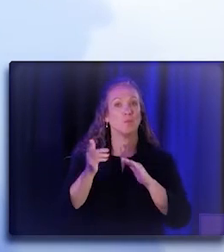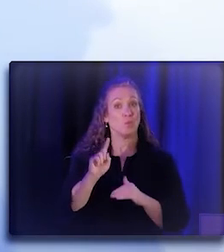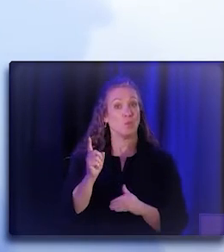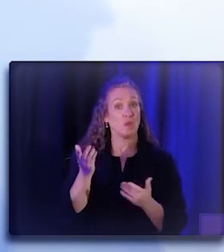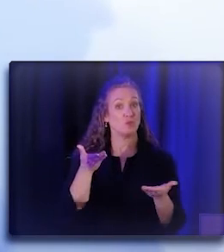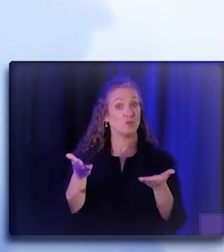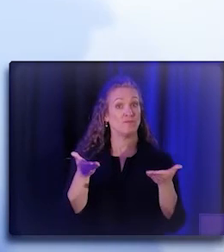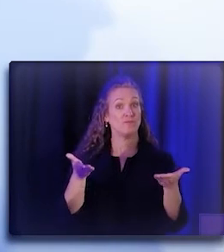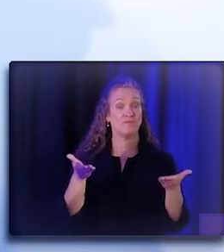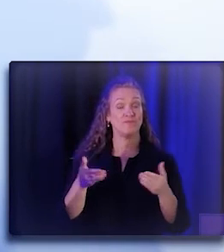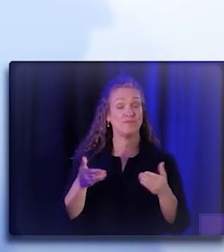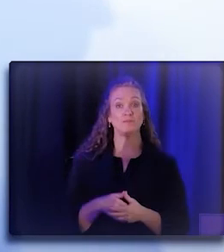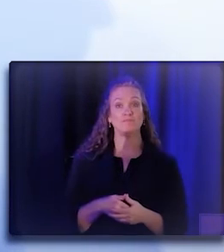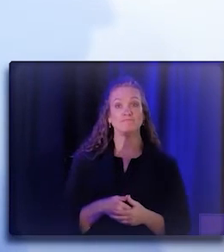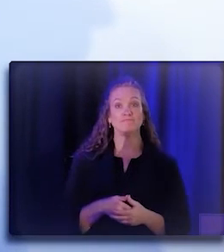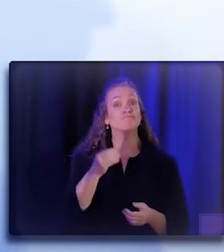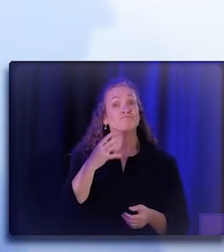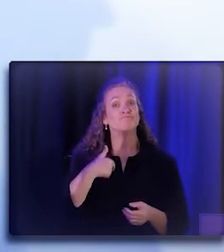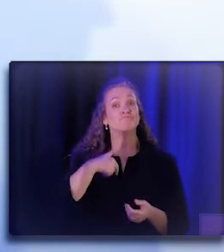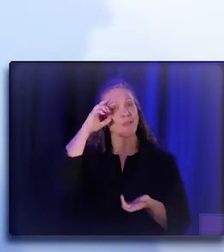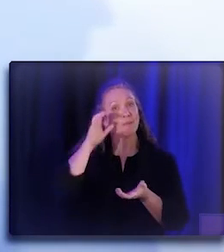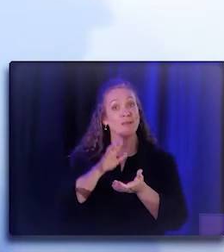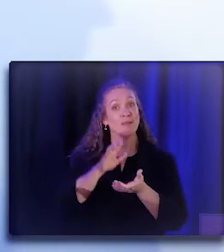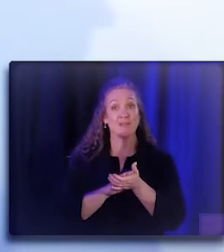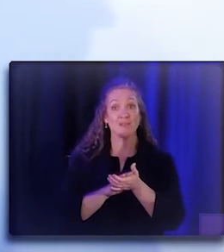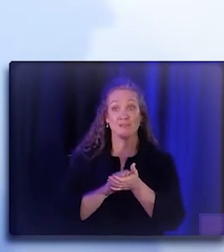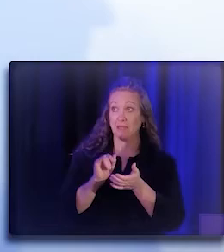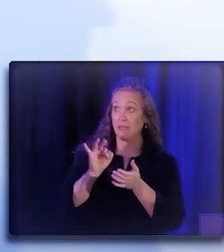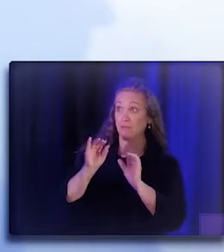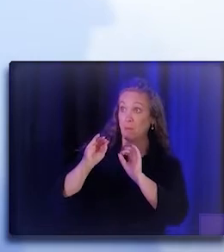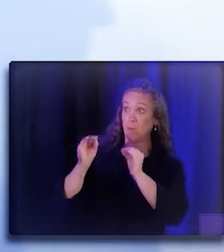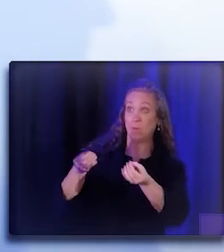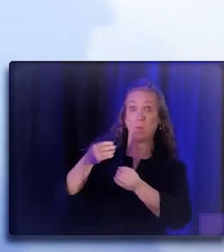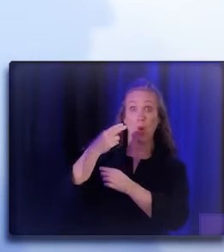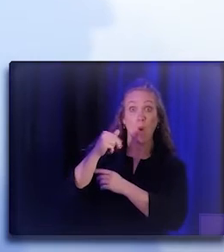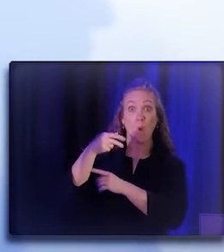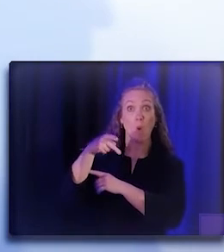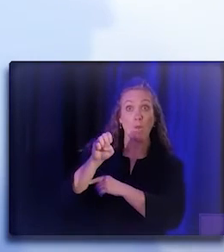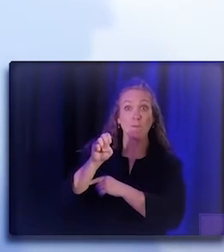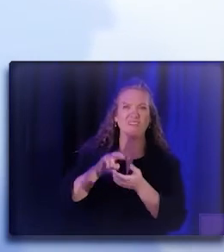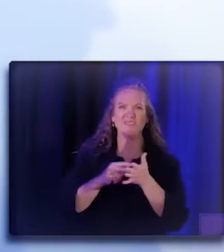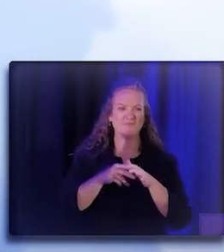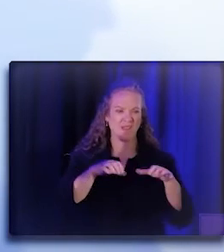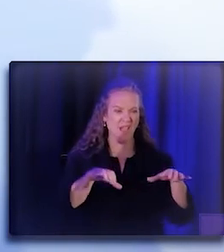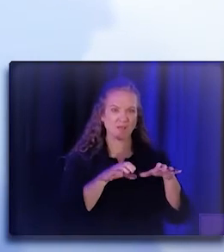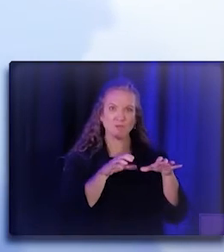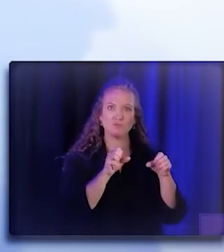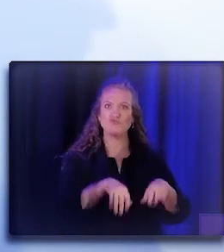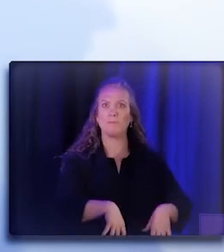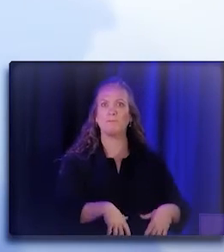I believe that without hope we cannot do anything. But the hope is the fuel